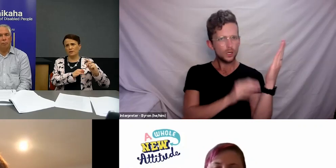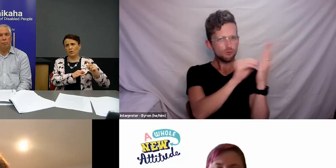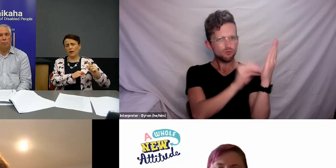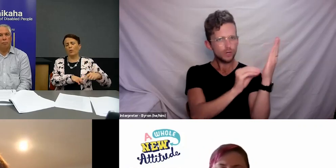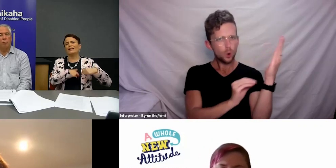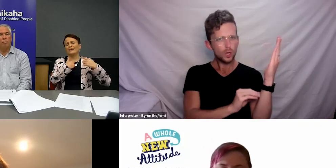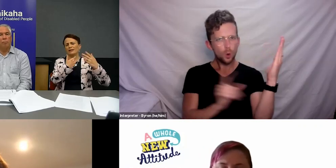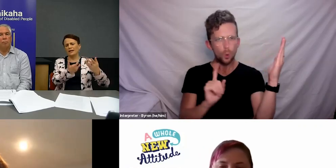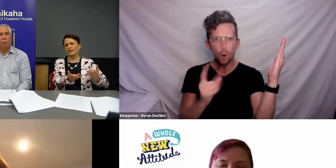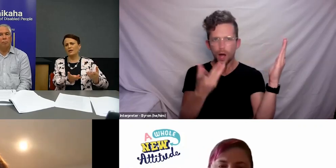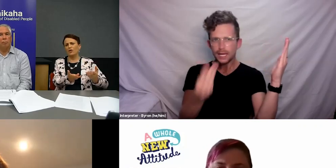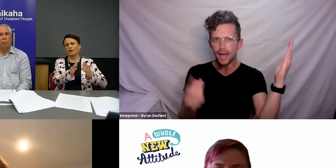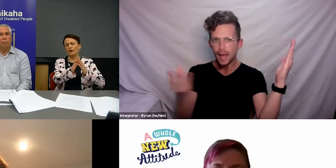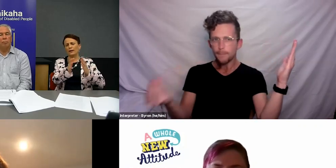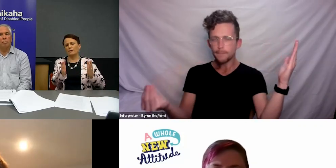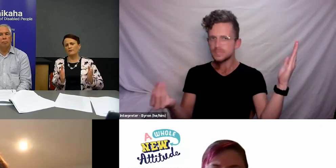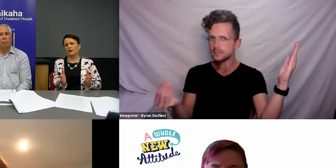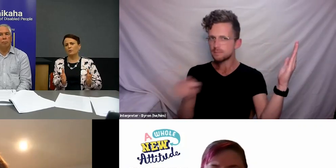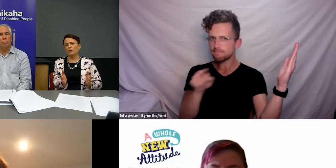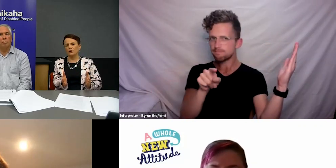so that we can get ahead of, and create a better framework